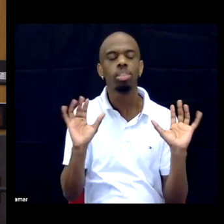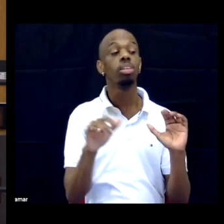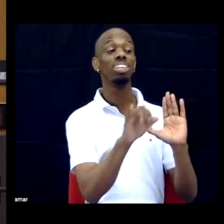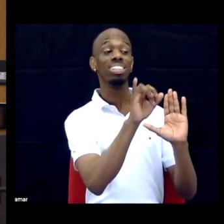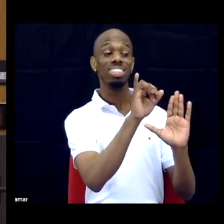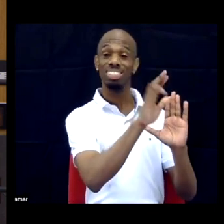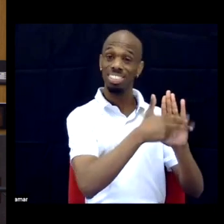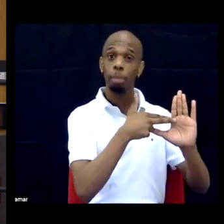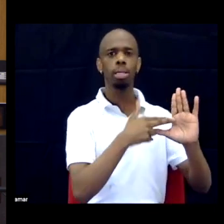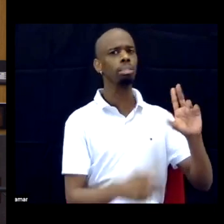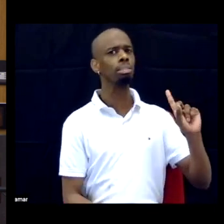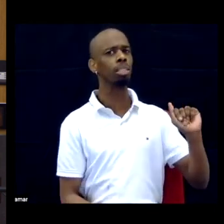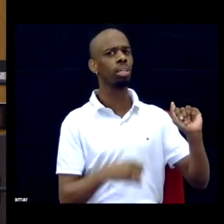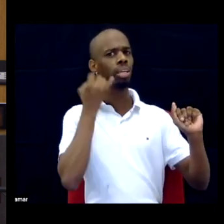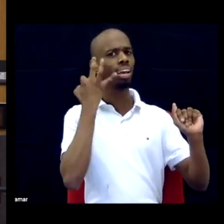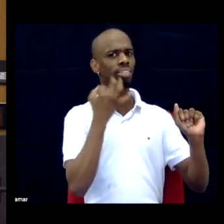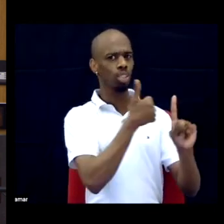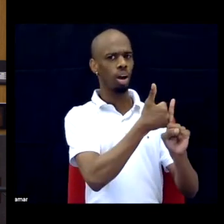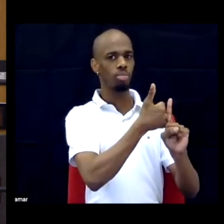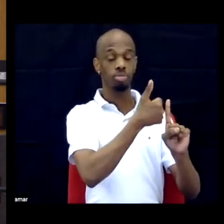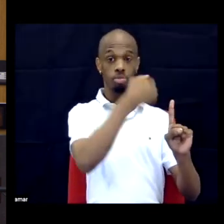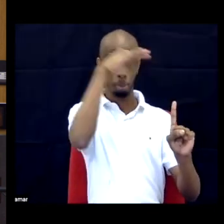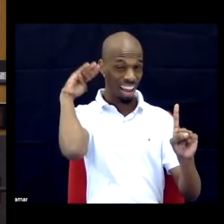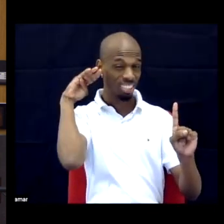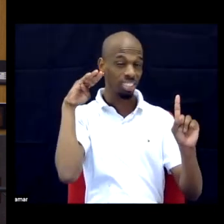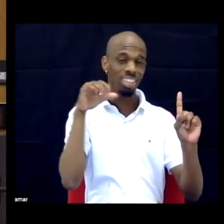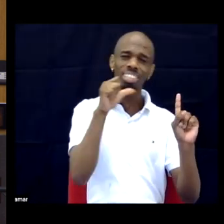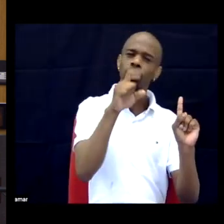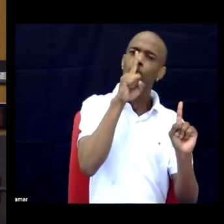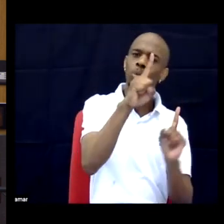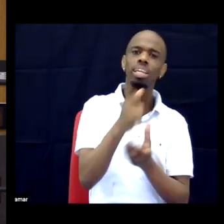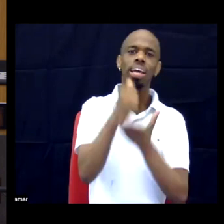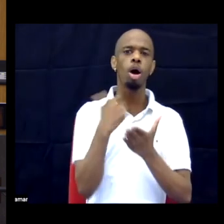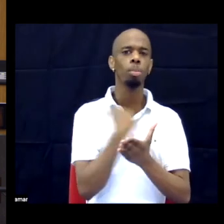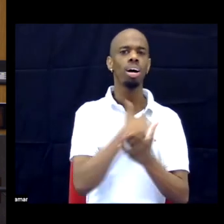a disability doesn't actually help us then understand the distinction of what disability